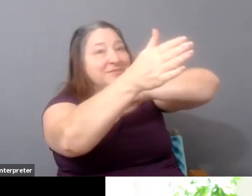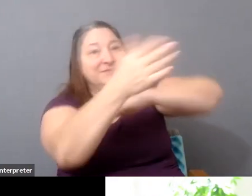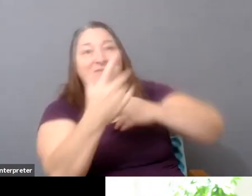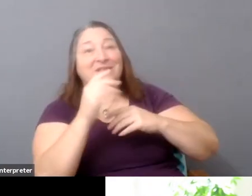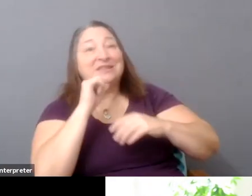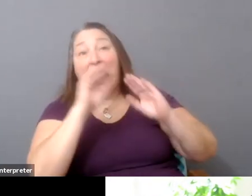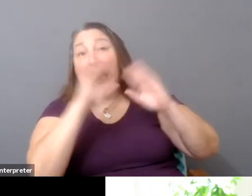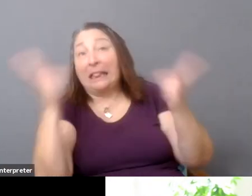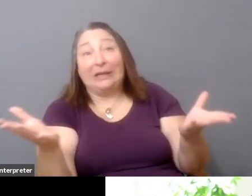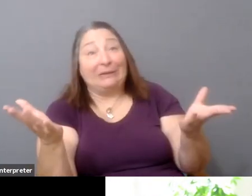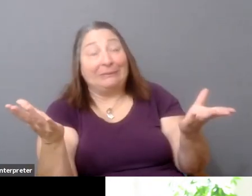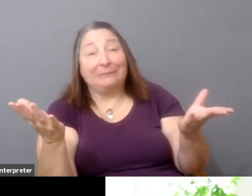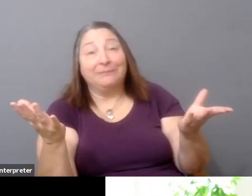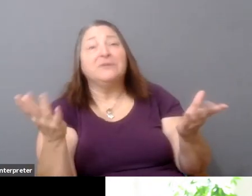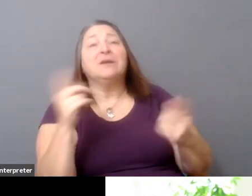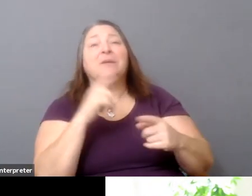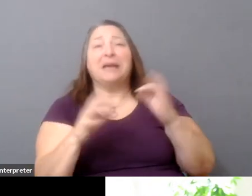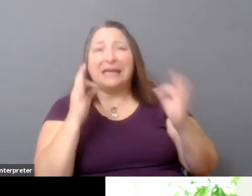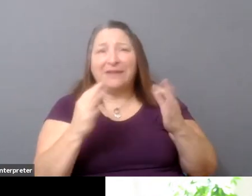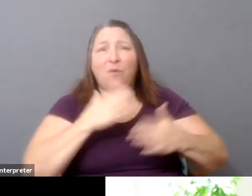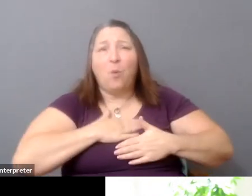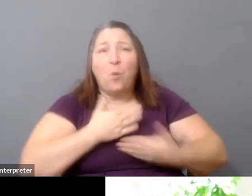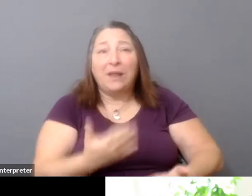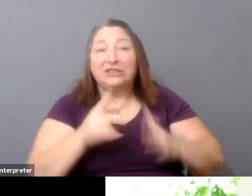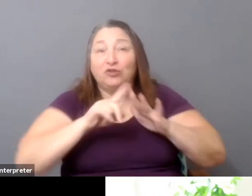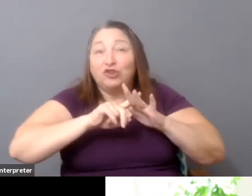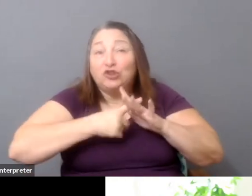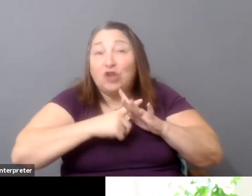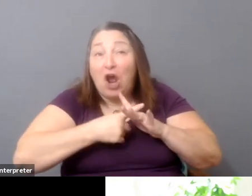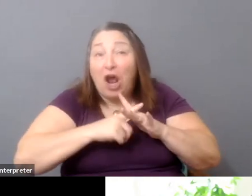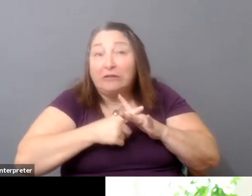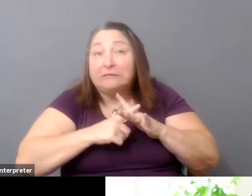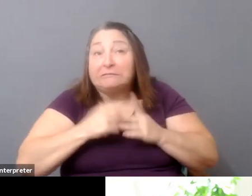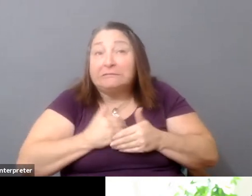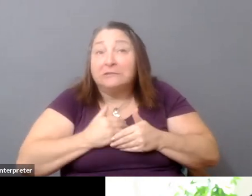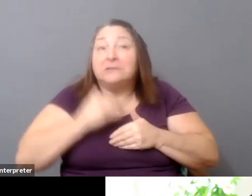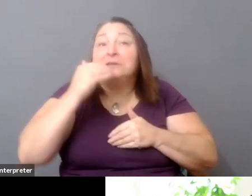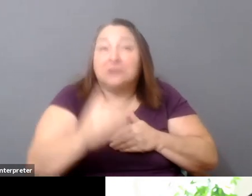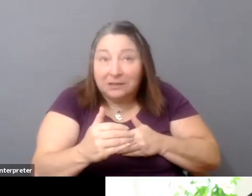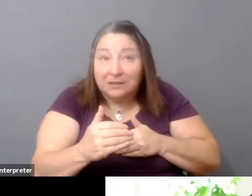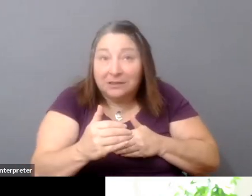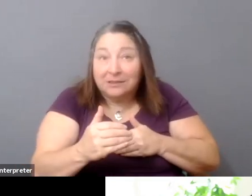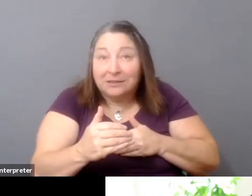But if you are willing to get started and make something that people can then react to and respond to